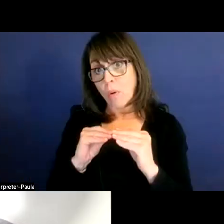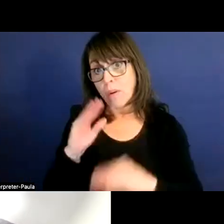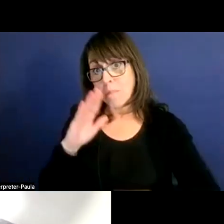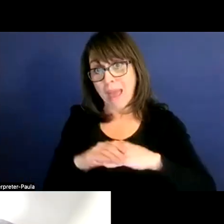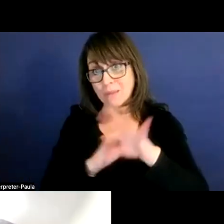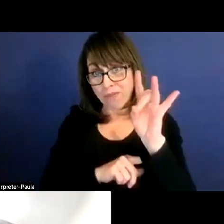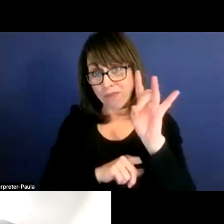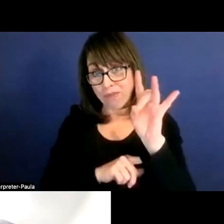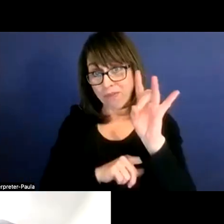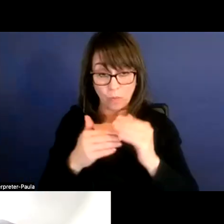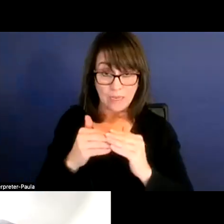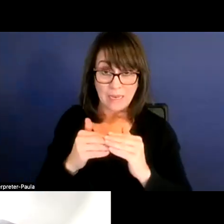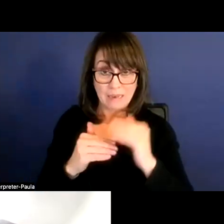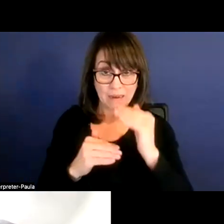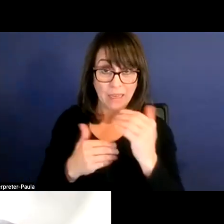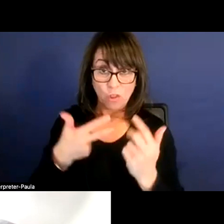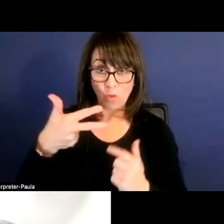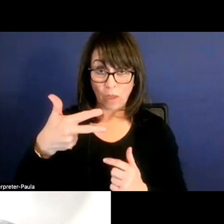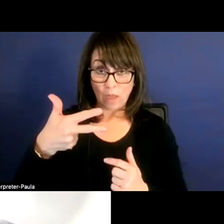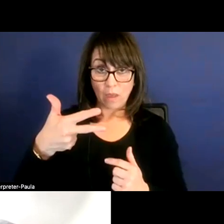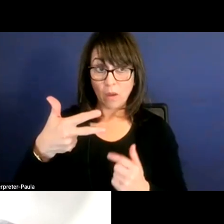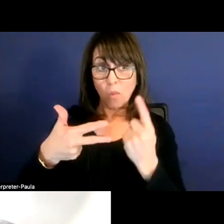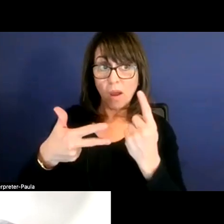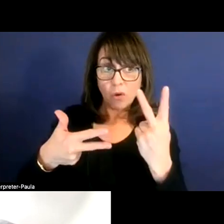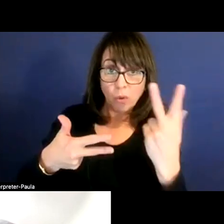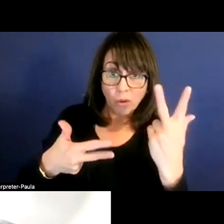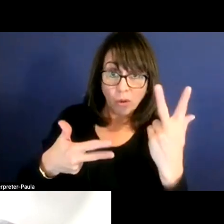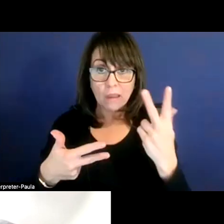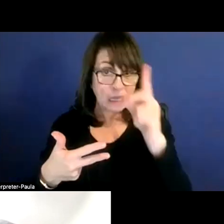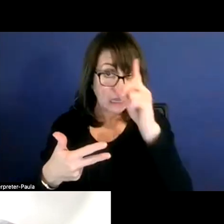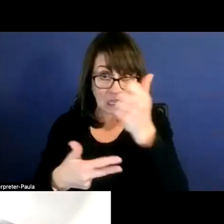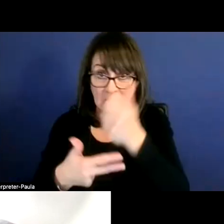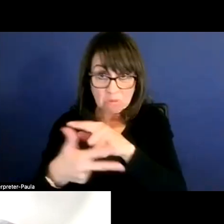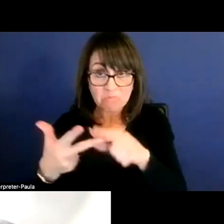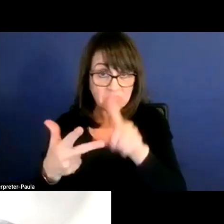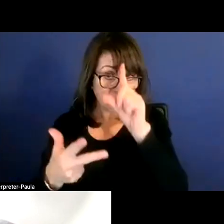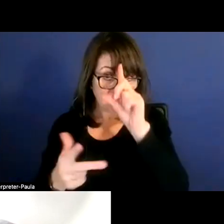So the next three, you can go up for one, or two, or three that requires board approval first.